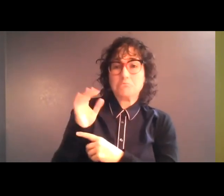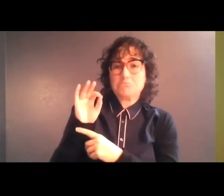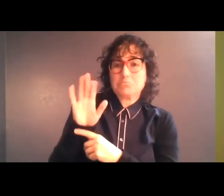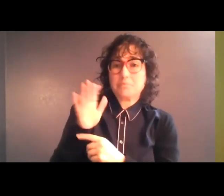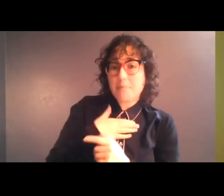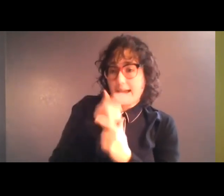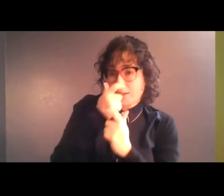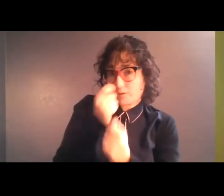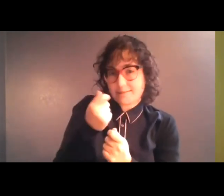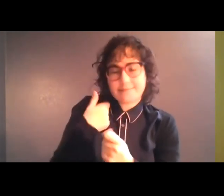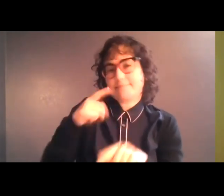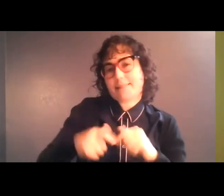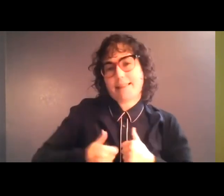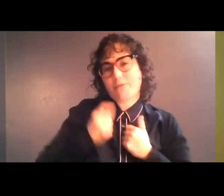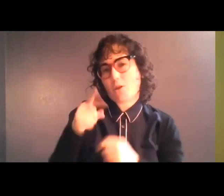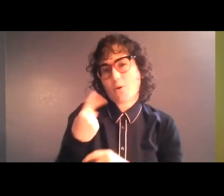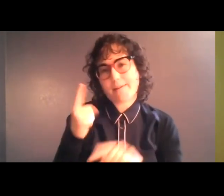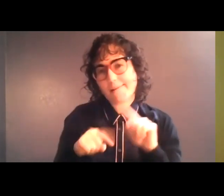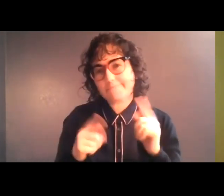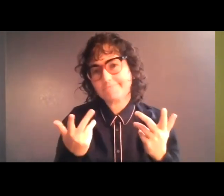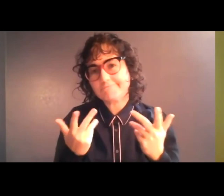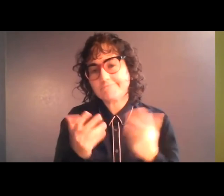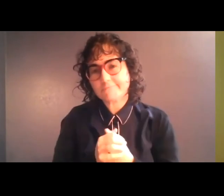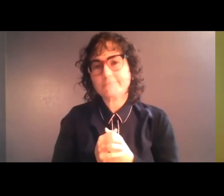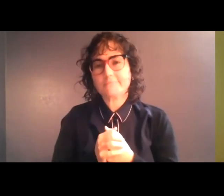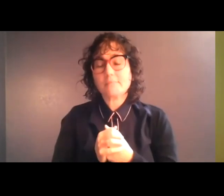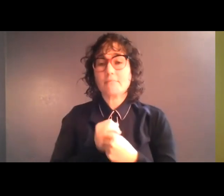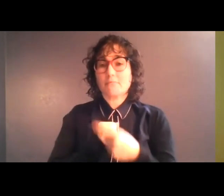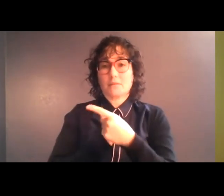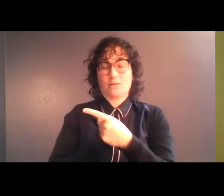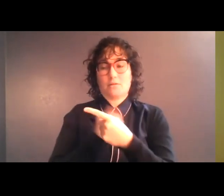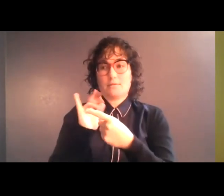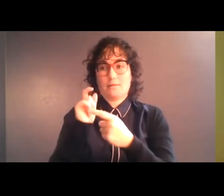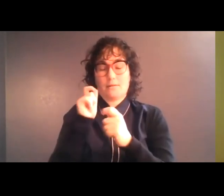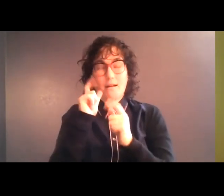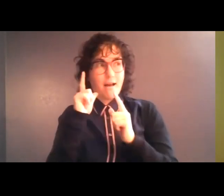because I can't live alone, you know? Well, so -- and she, like, her eyes lit up, "Let's